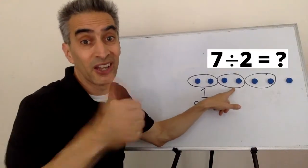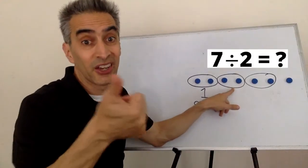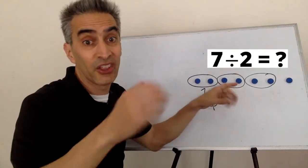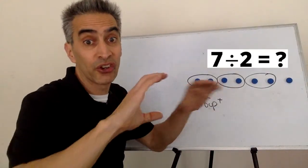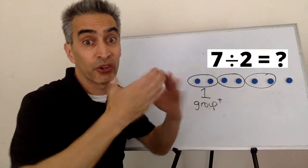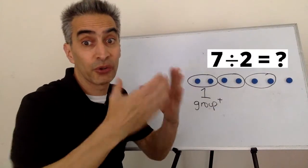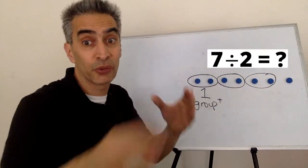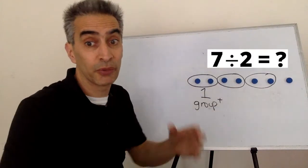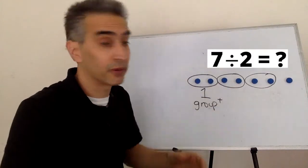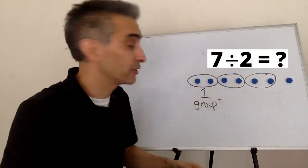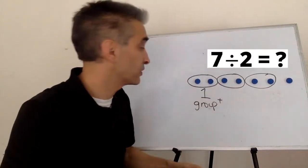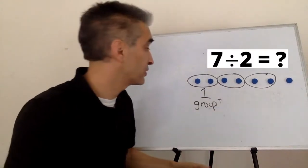Another group here.